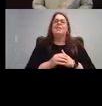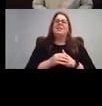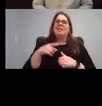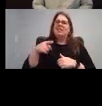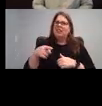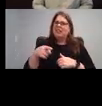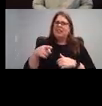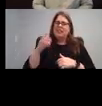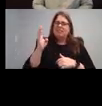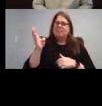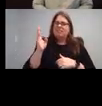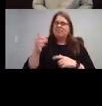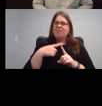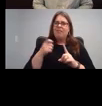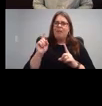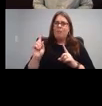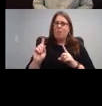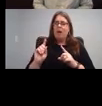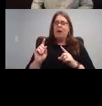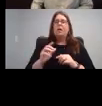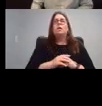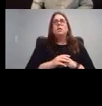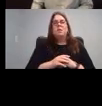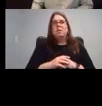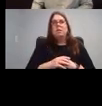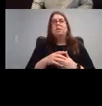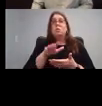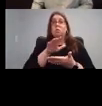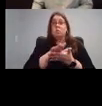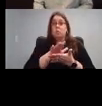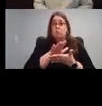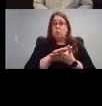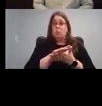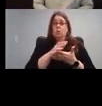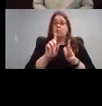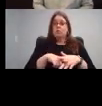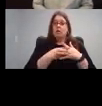as the school started shutting down, right and society started